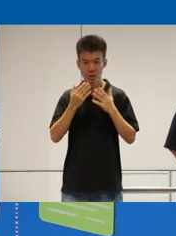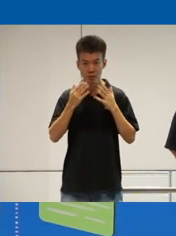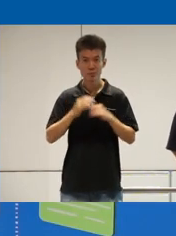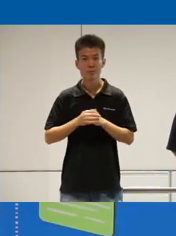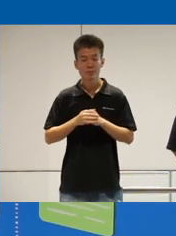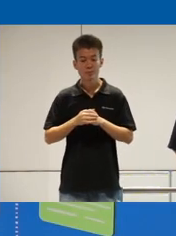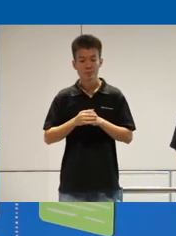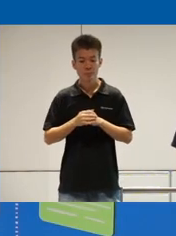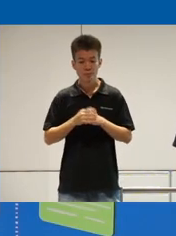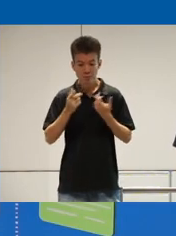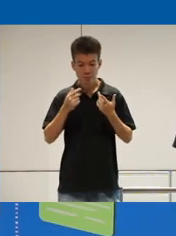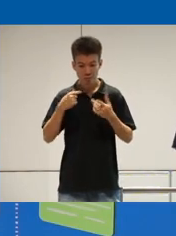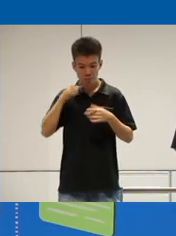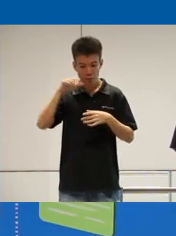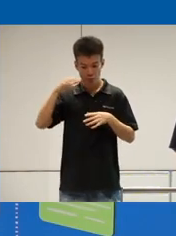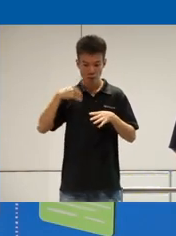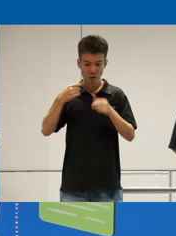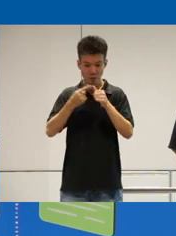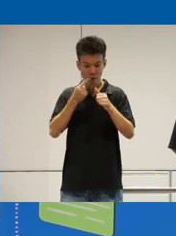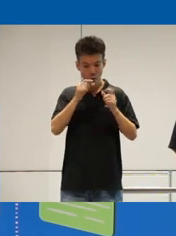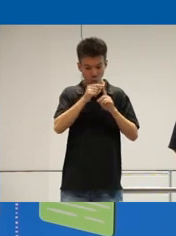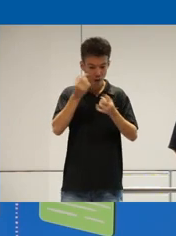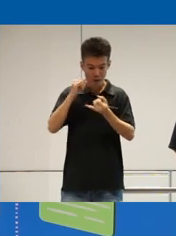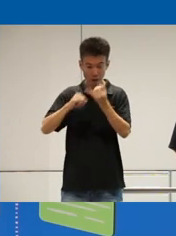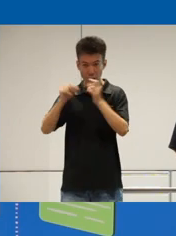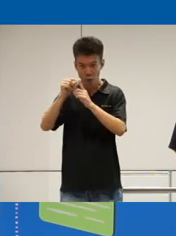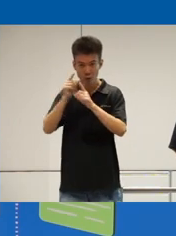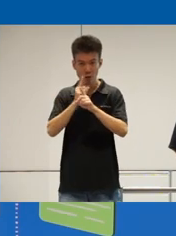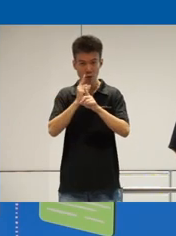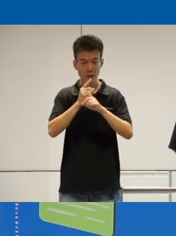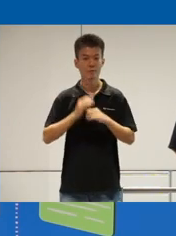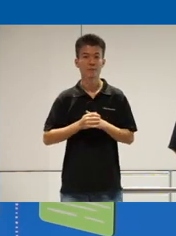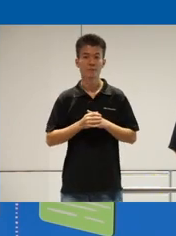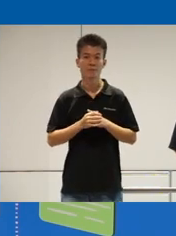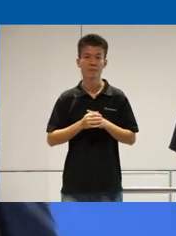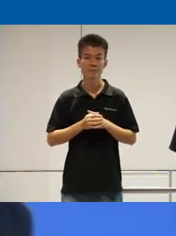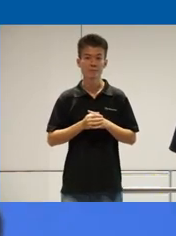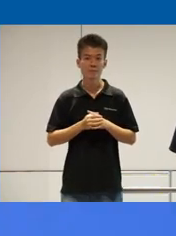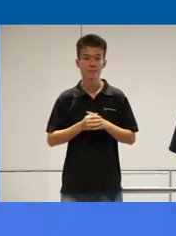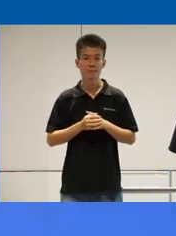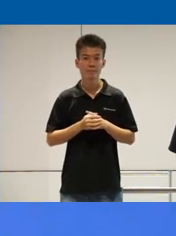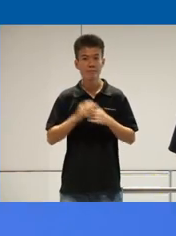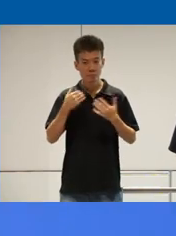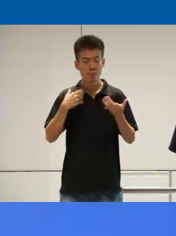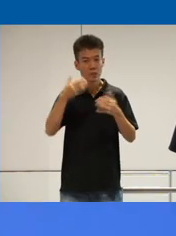I'm so woman have the first word and the last word nice and I also have the slide so hello everyone